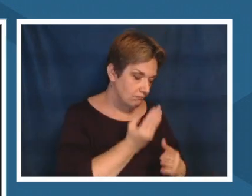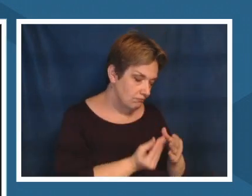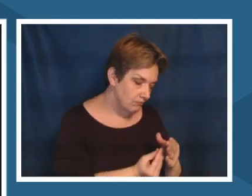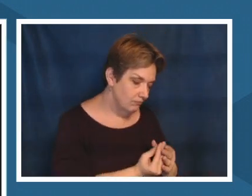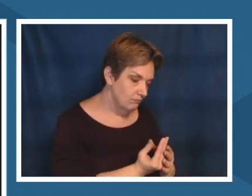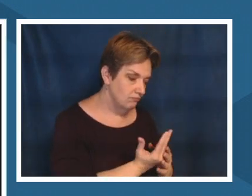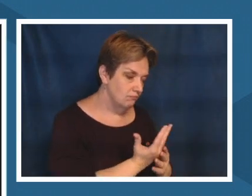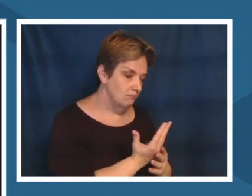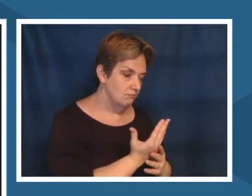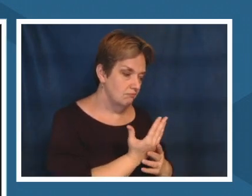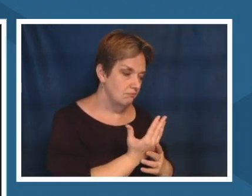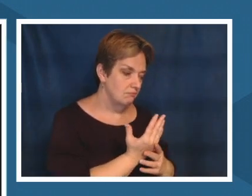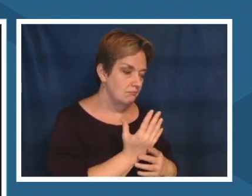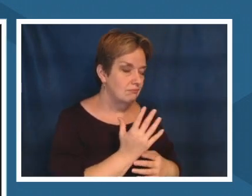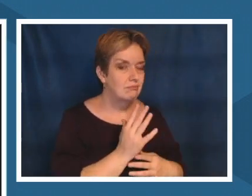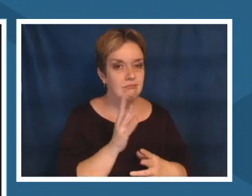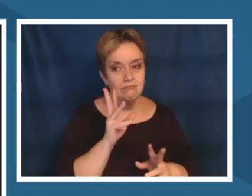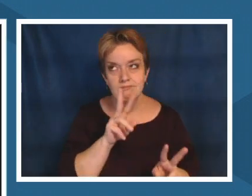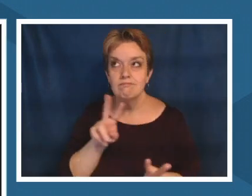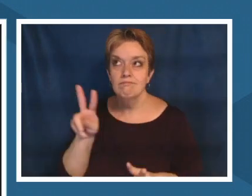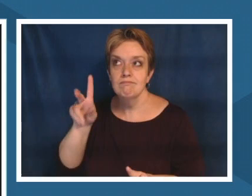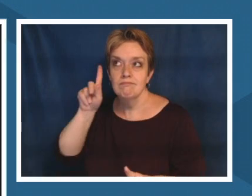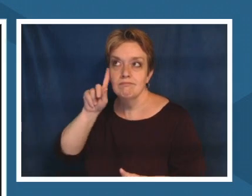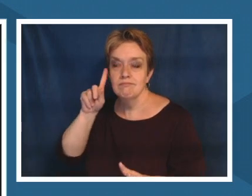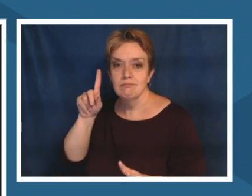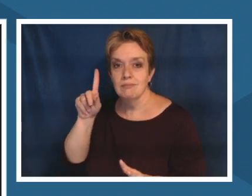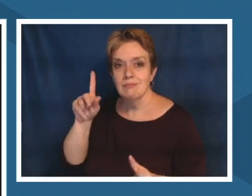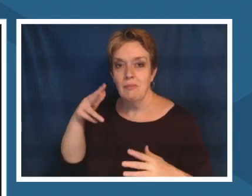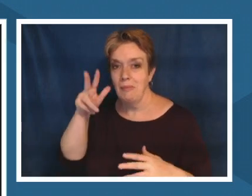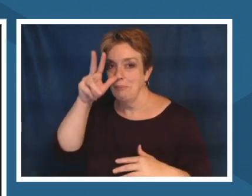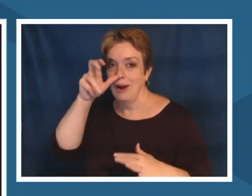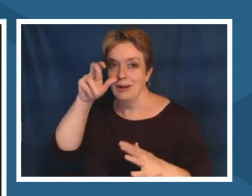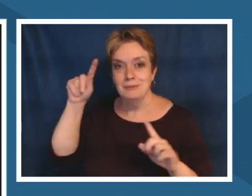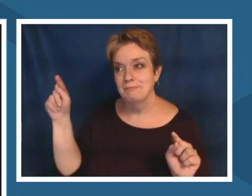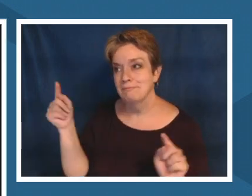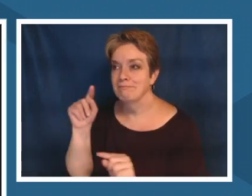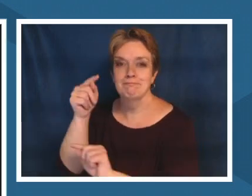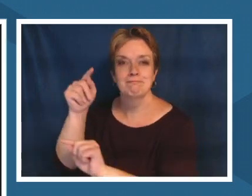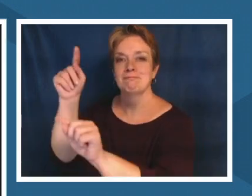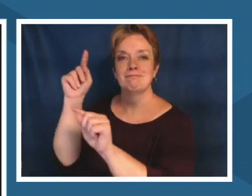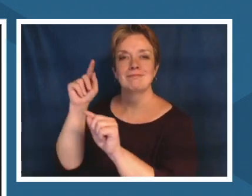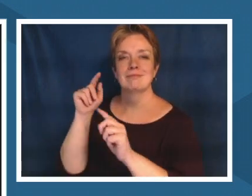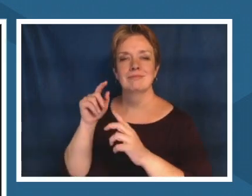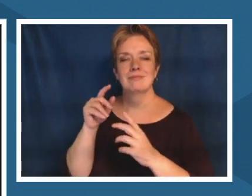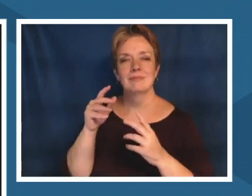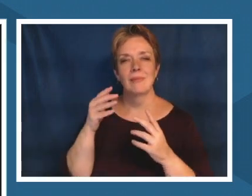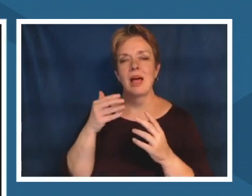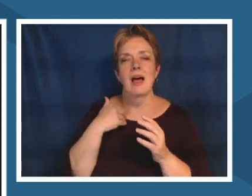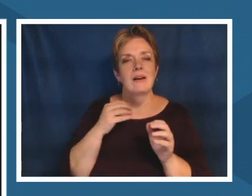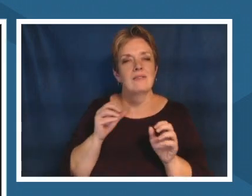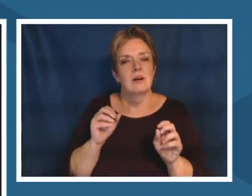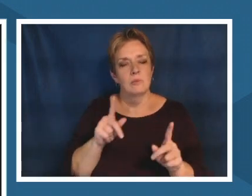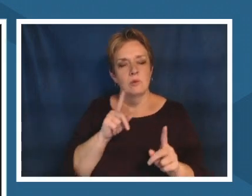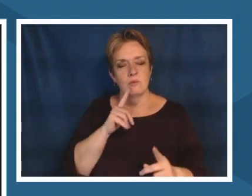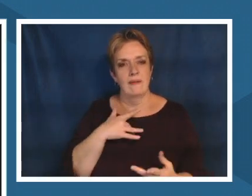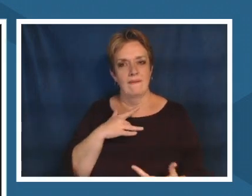working together like you know we need we need opportunities to ground ourselves um